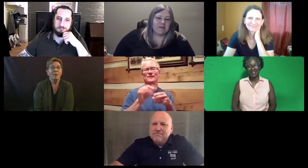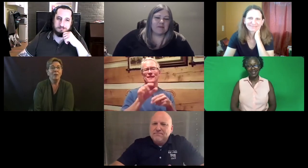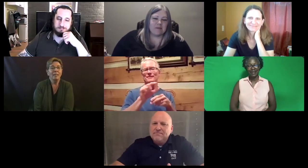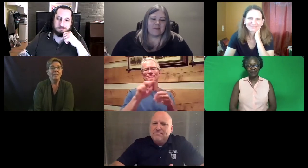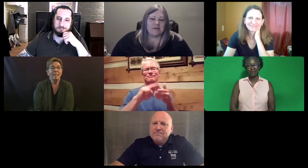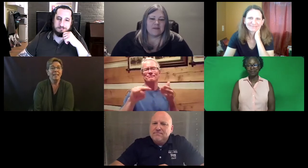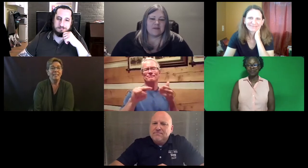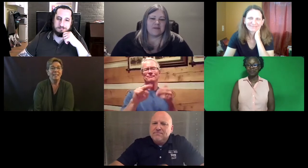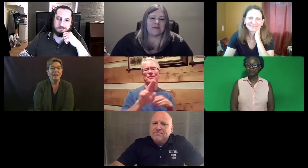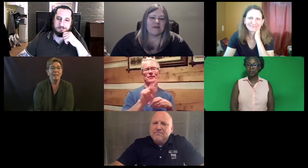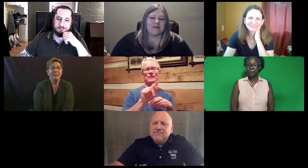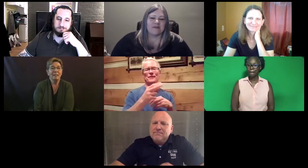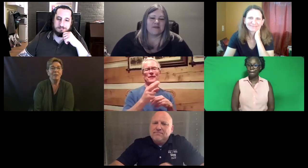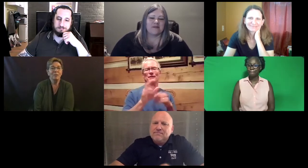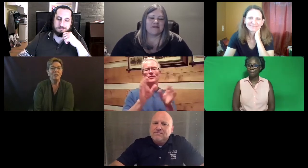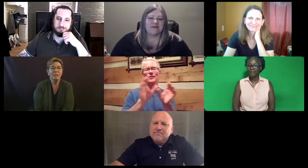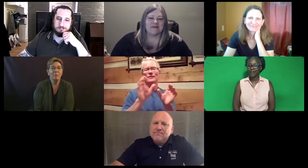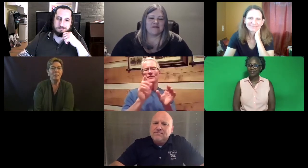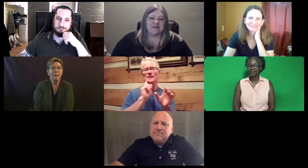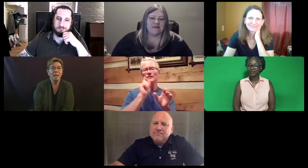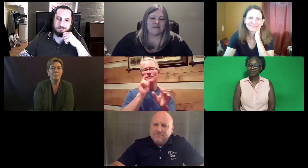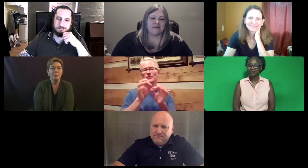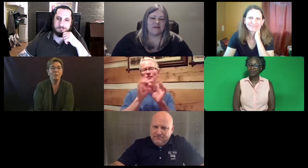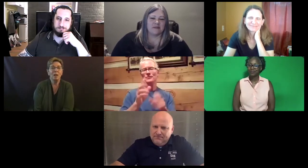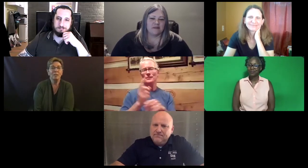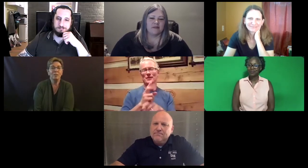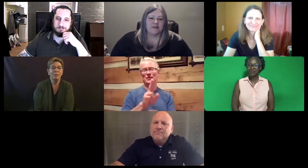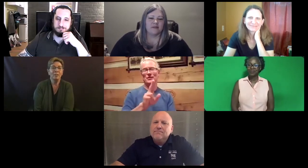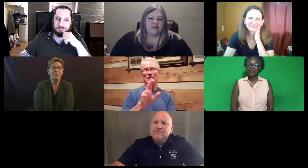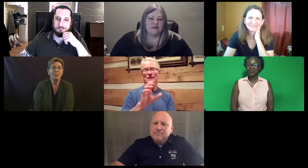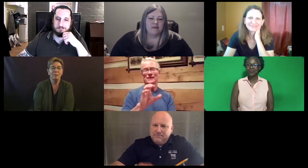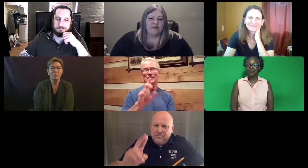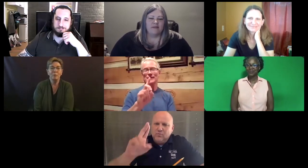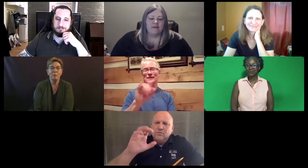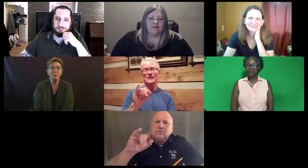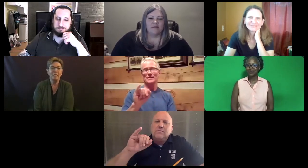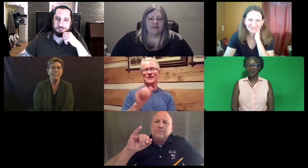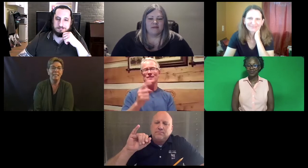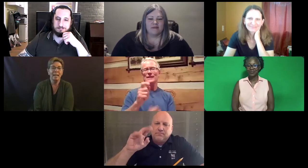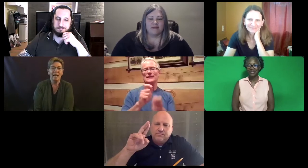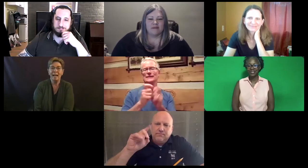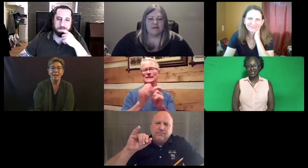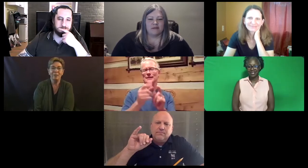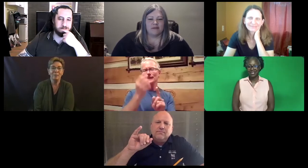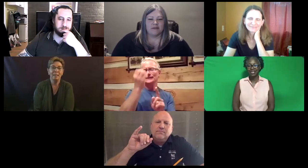I think that now you just have to come up with a name. Utah Certification of Interpreters. UCDI or something like that?